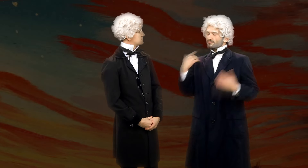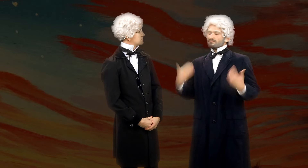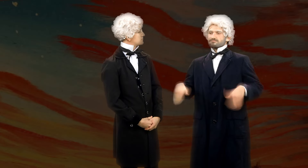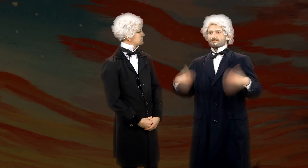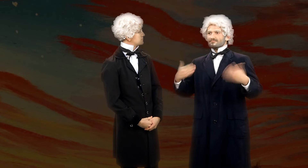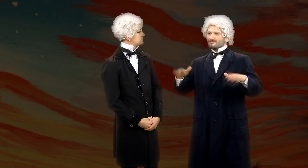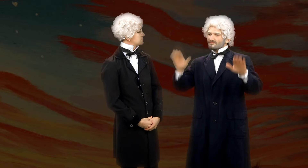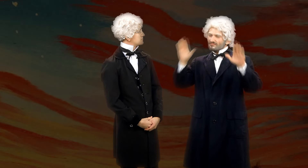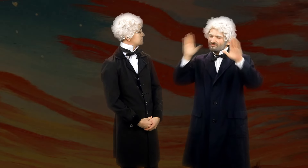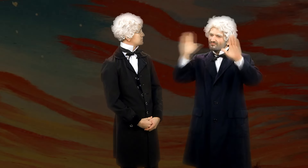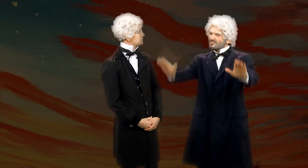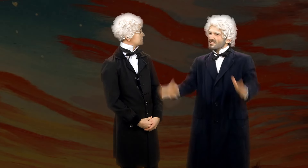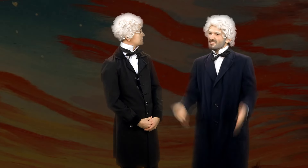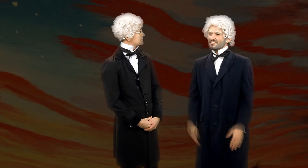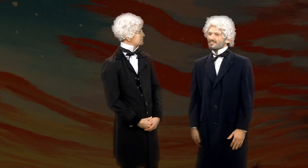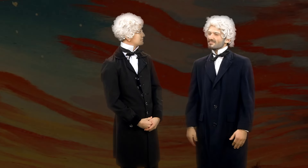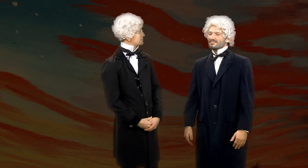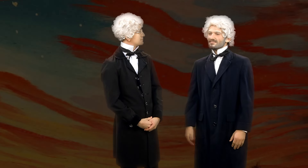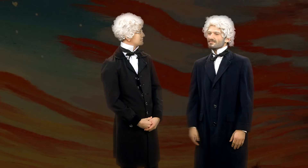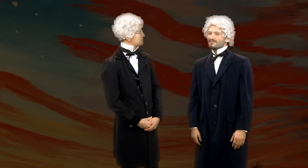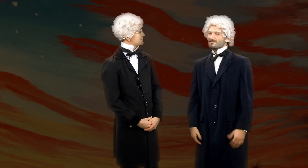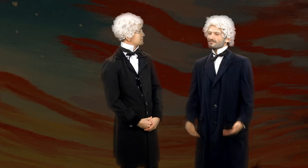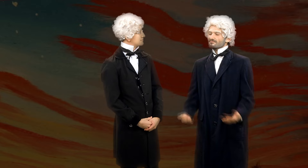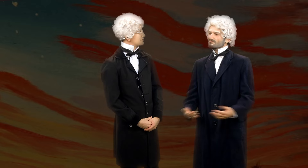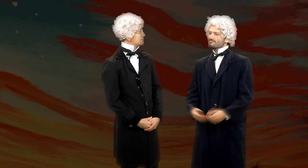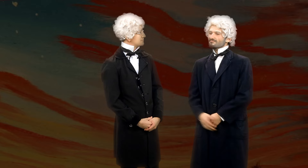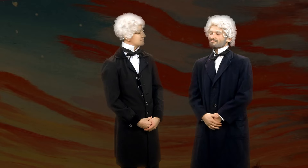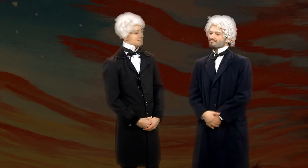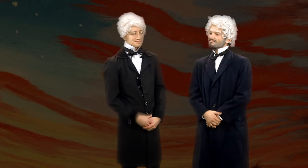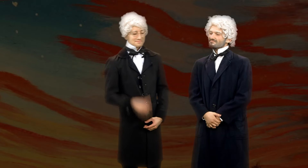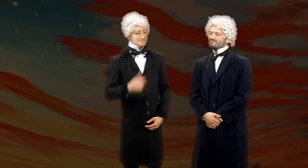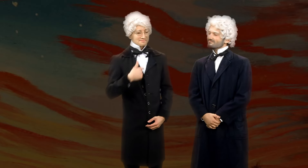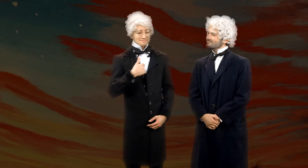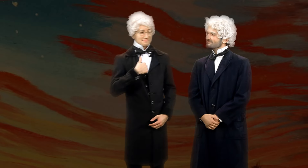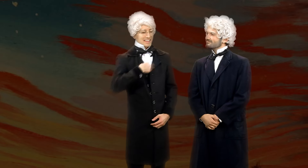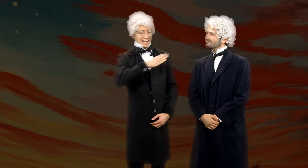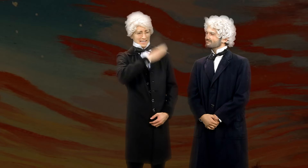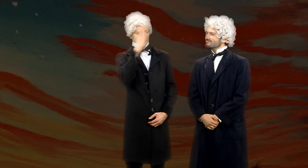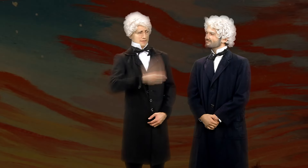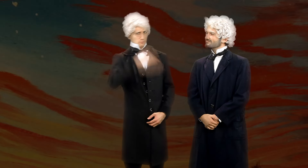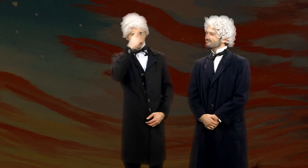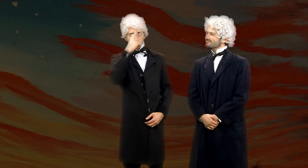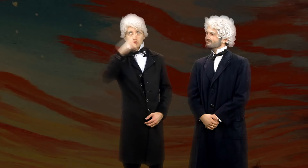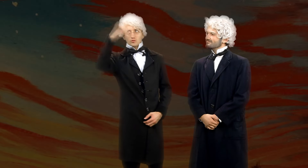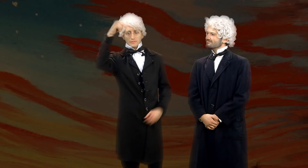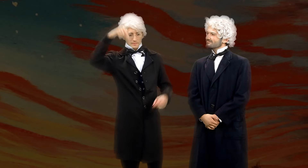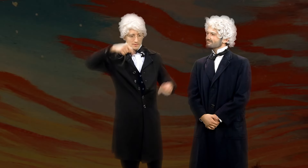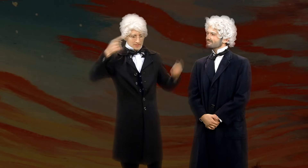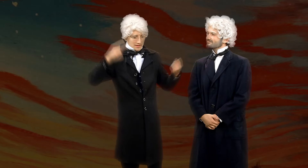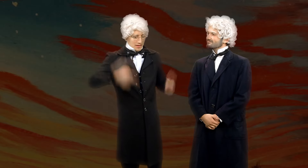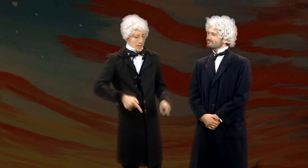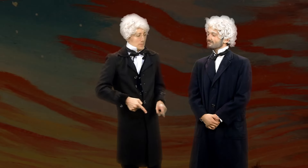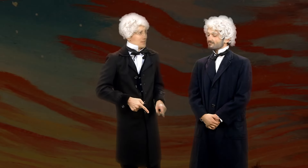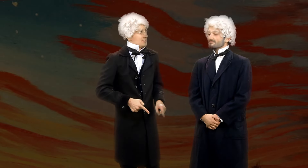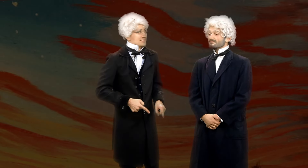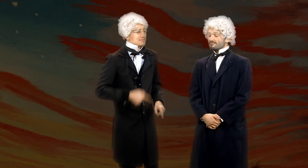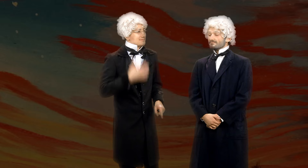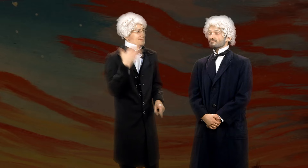Fantastique! I never dreamed this would happen!